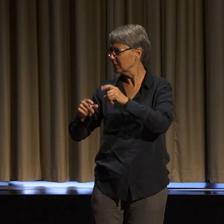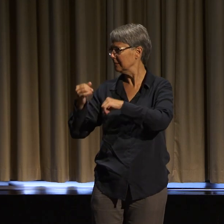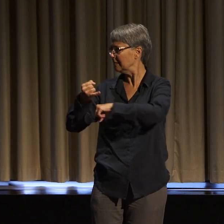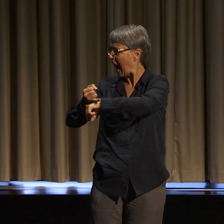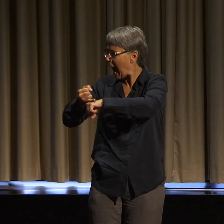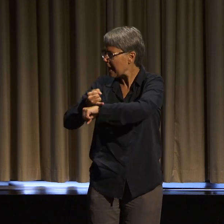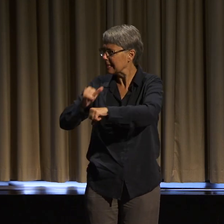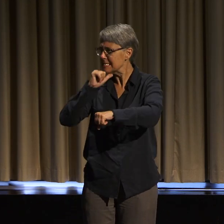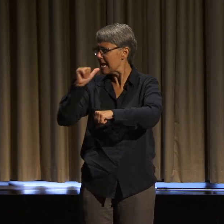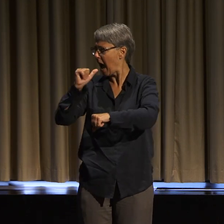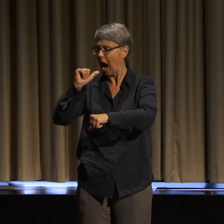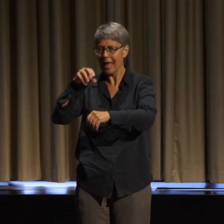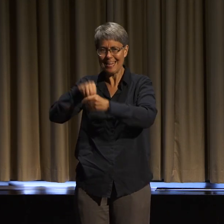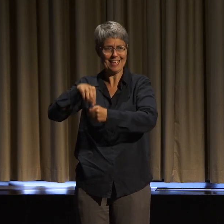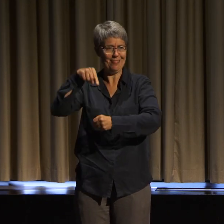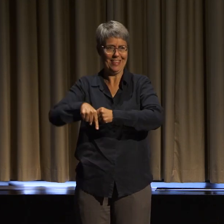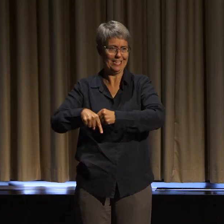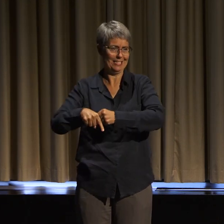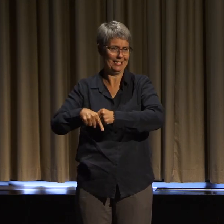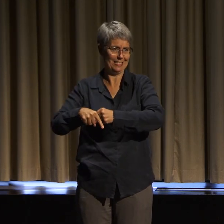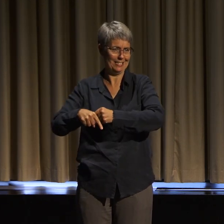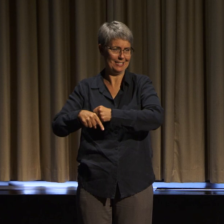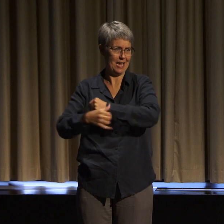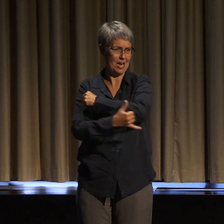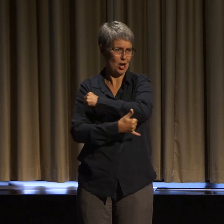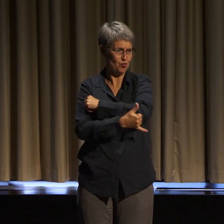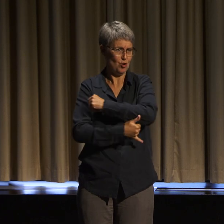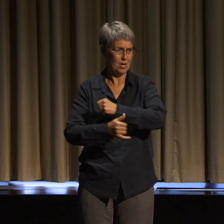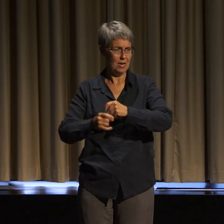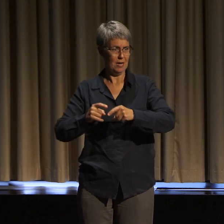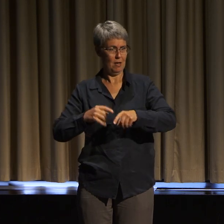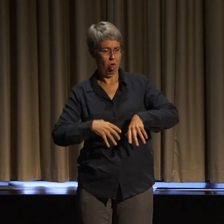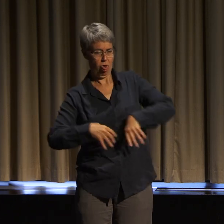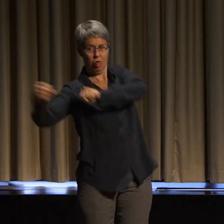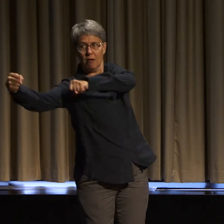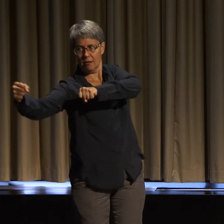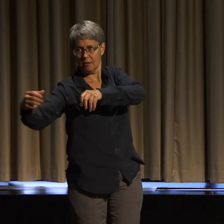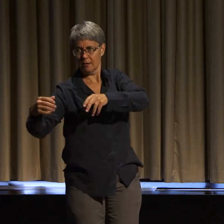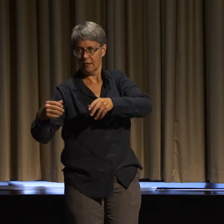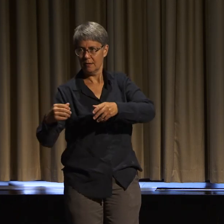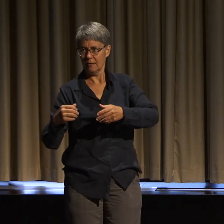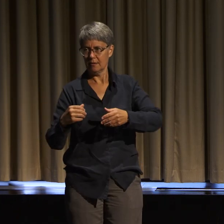A part of this symposium is not only revealing the connections of different systems of oppression, trauma,